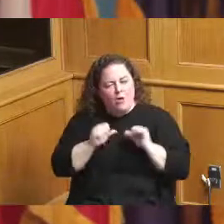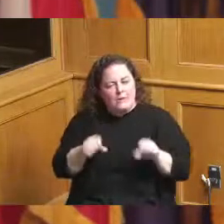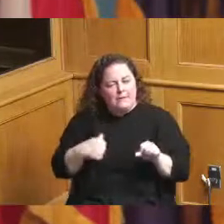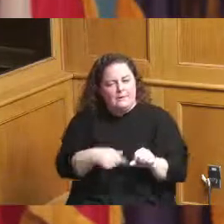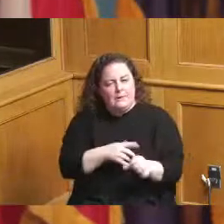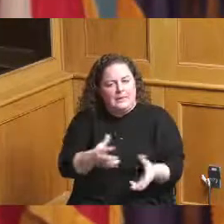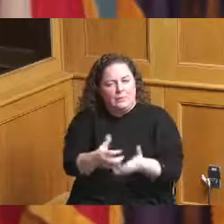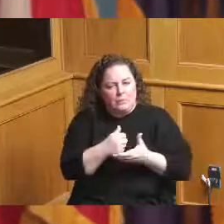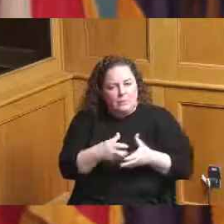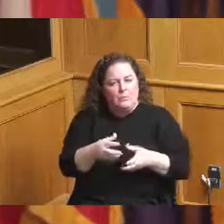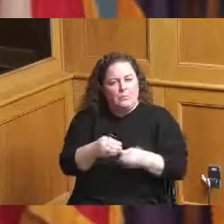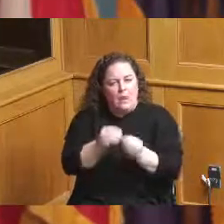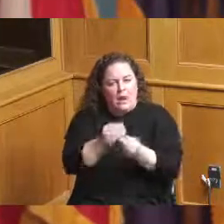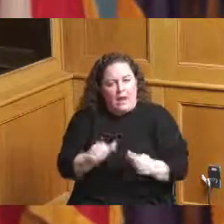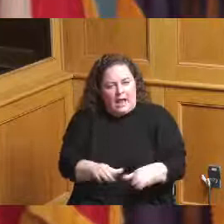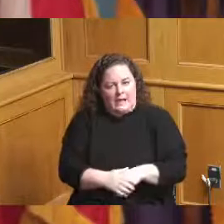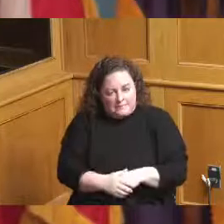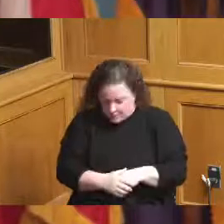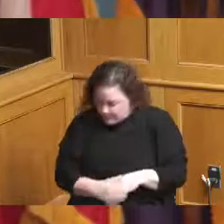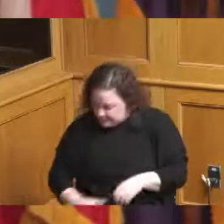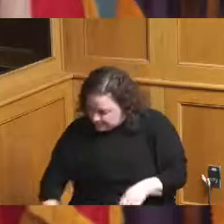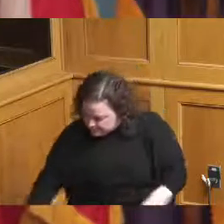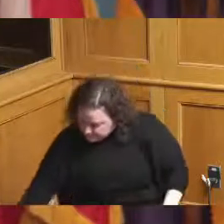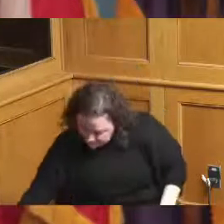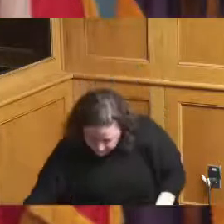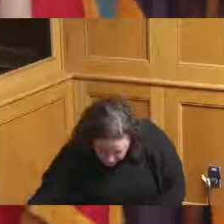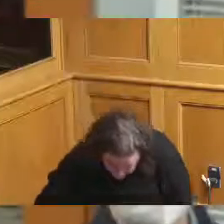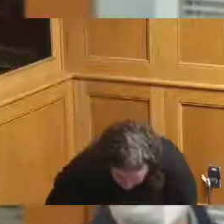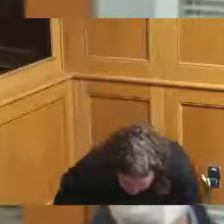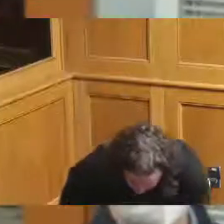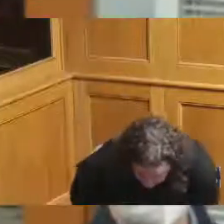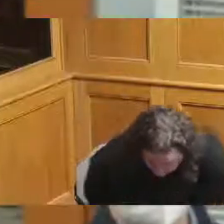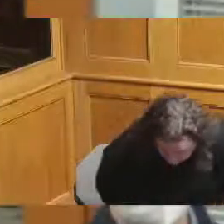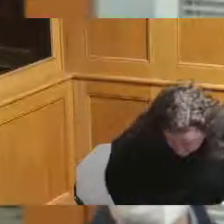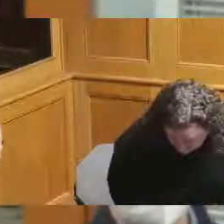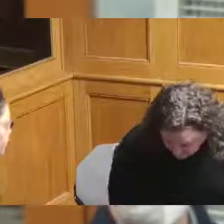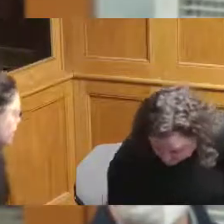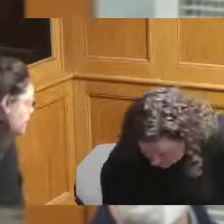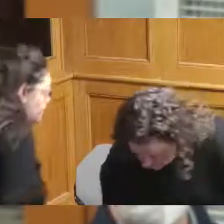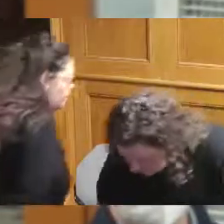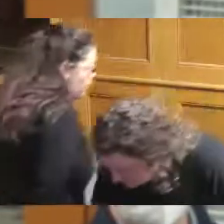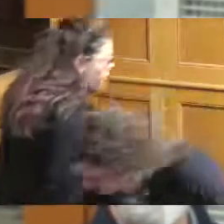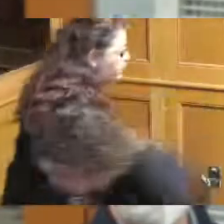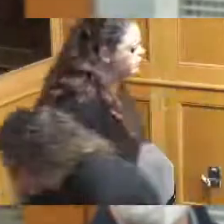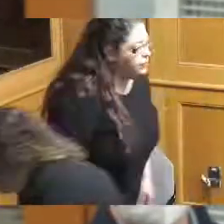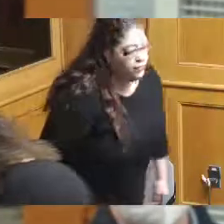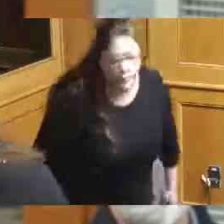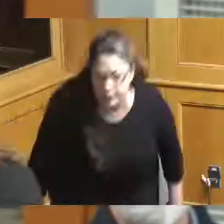center Madam President Commissioner I think what that was referring to specifically and it was